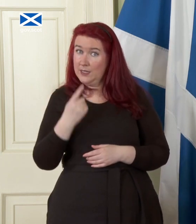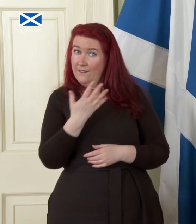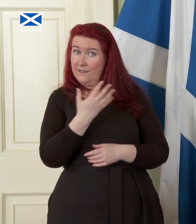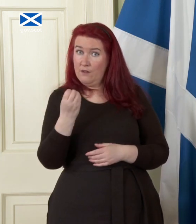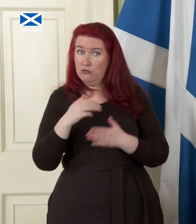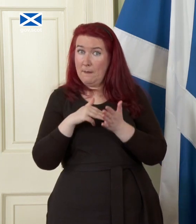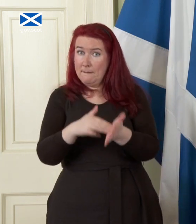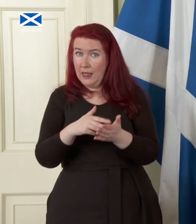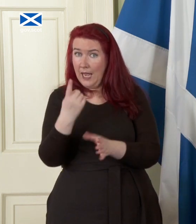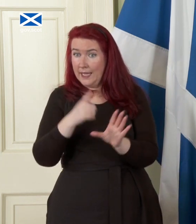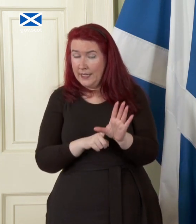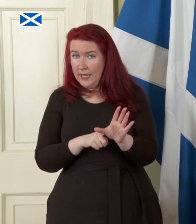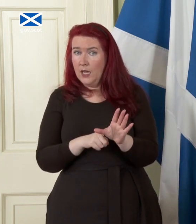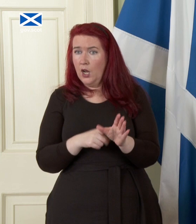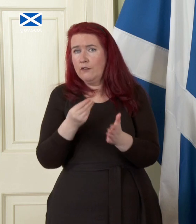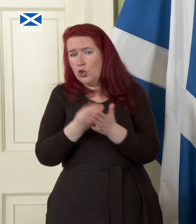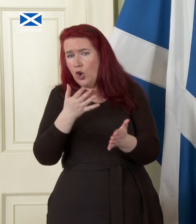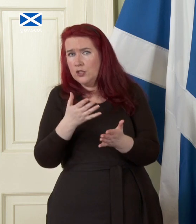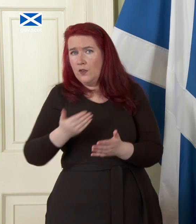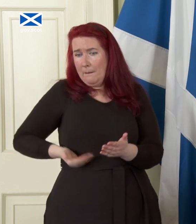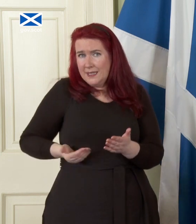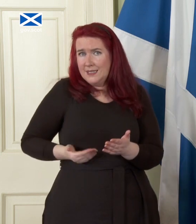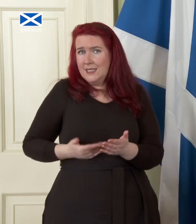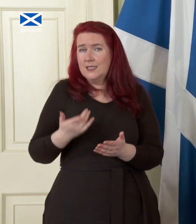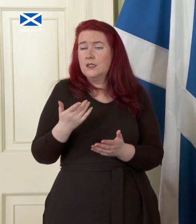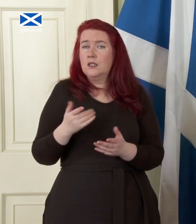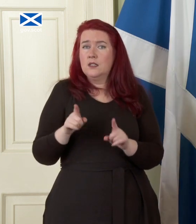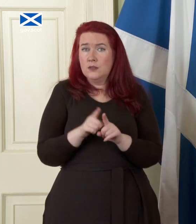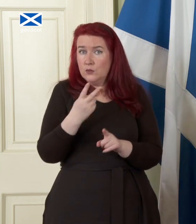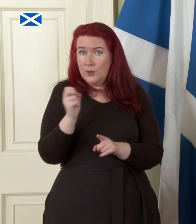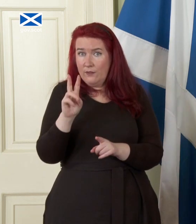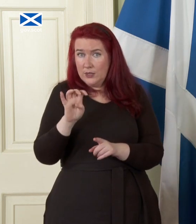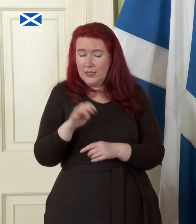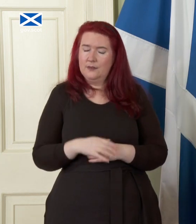year of costs for businesses in 2014 is that still I would never want to suggest that the daily mail